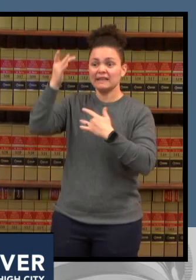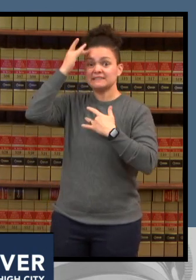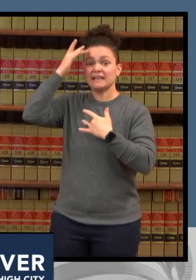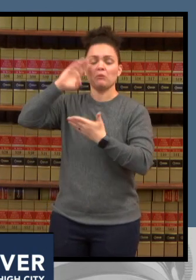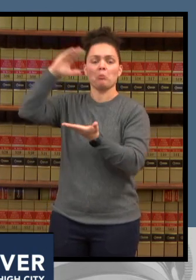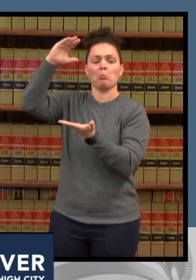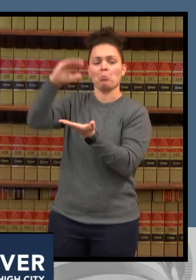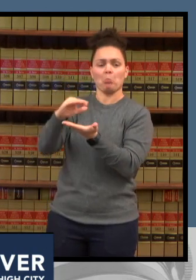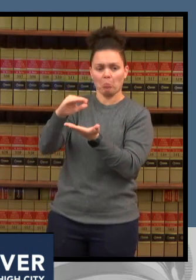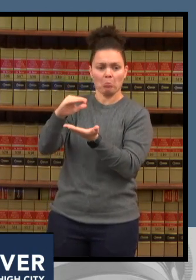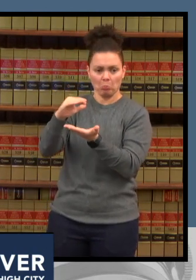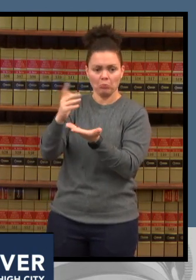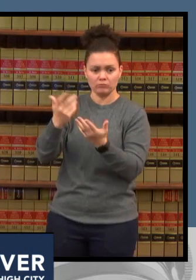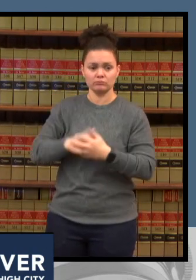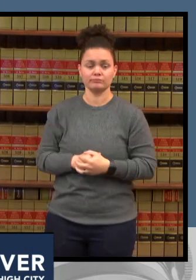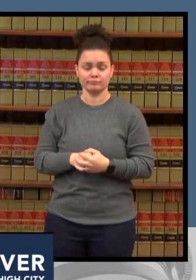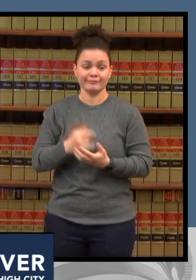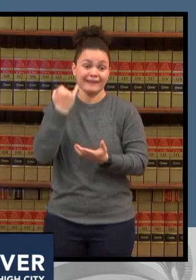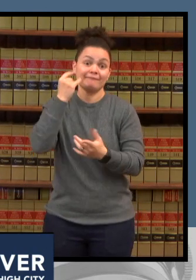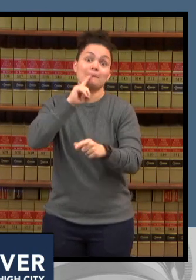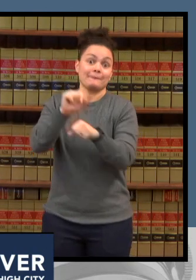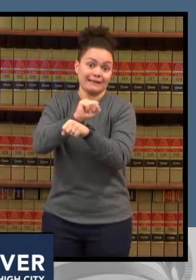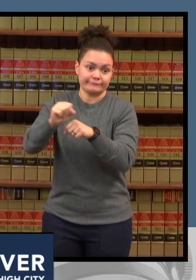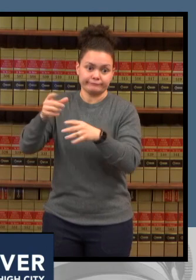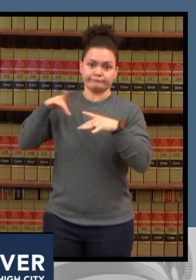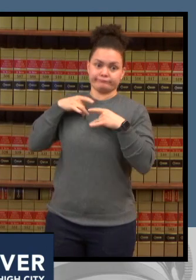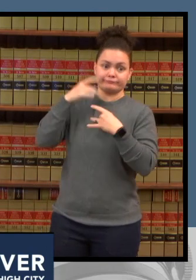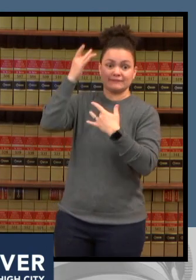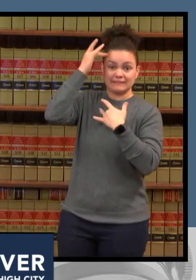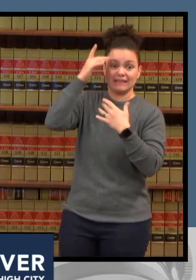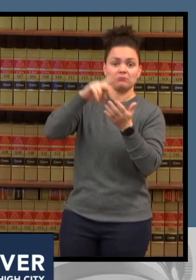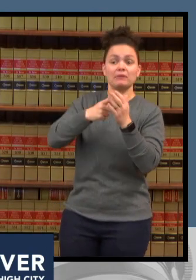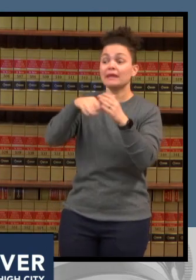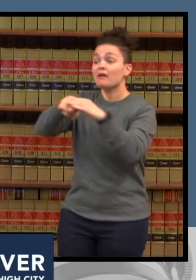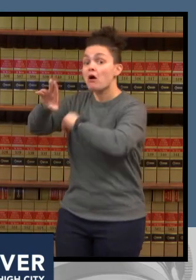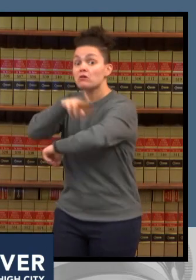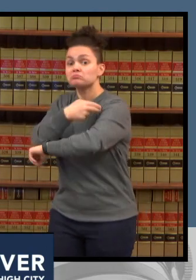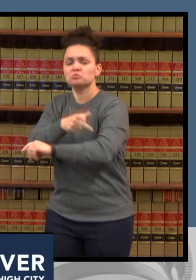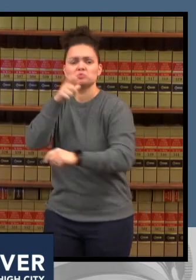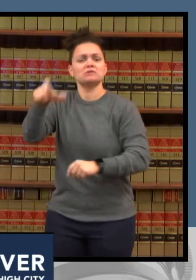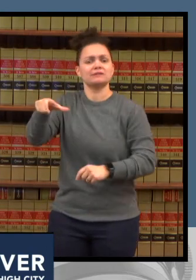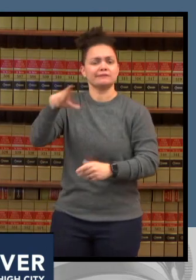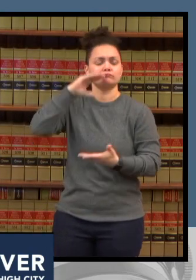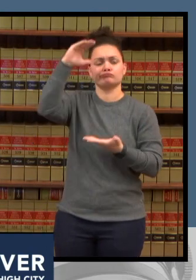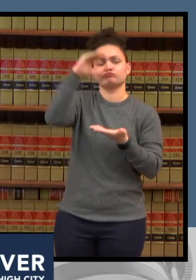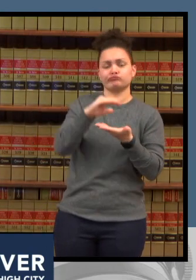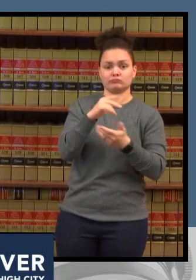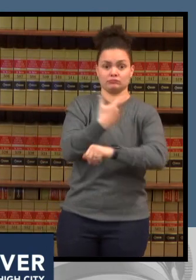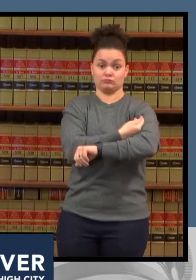the hospital if you do end up getting covet like i did and that's the relief our hospitals and